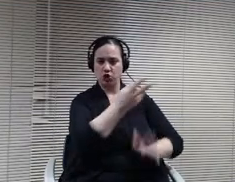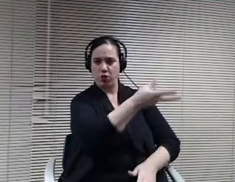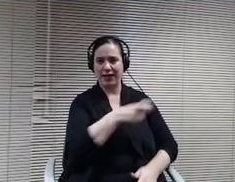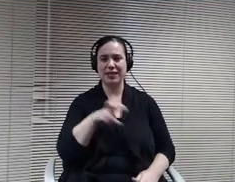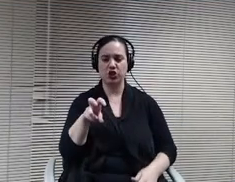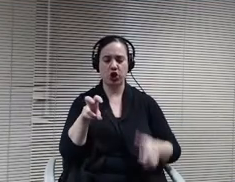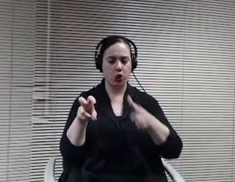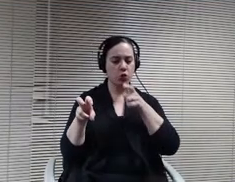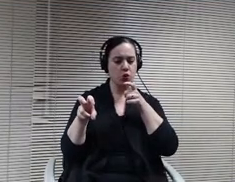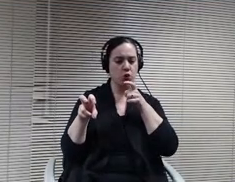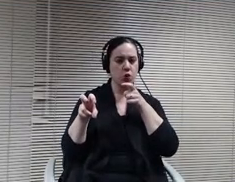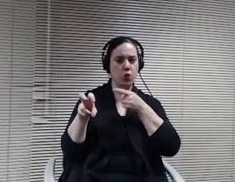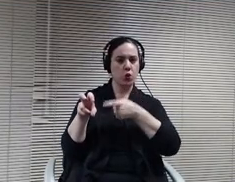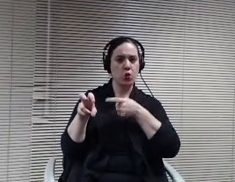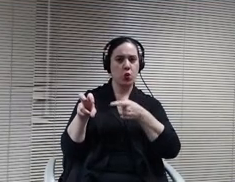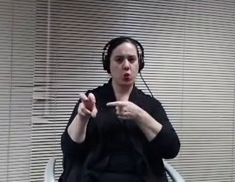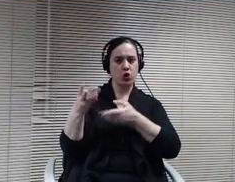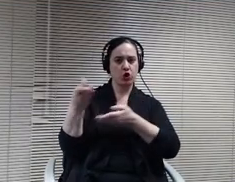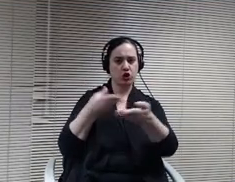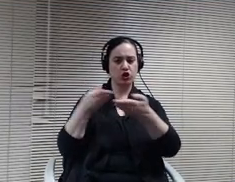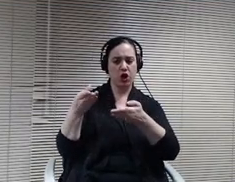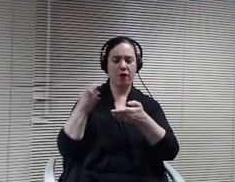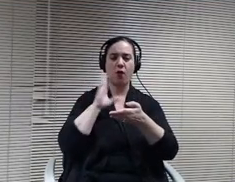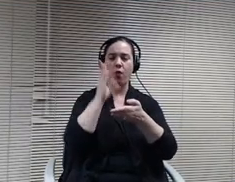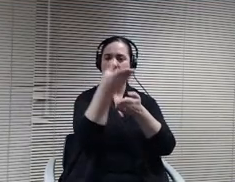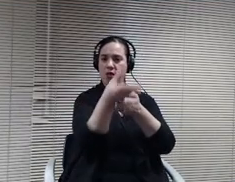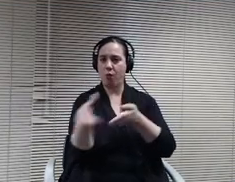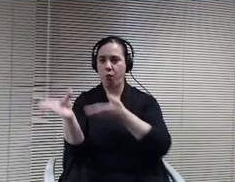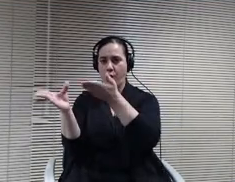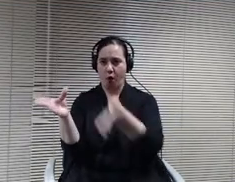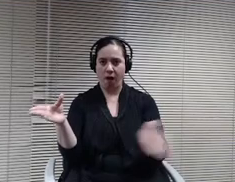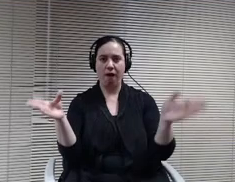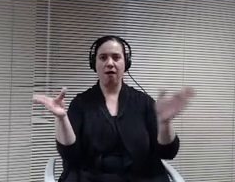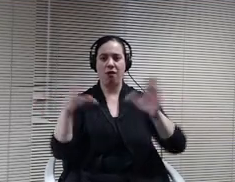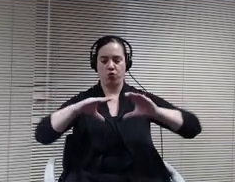broaden. The group of students we can serve the staff will have